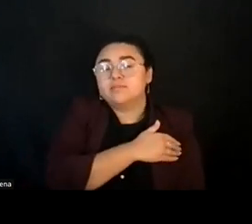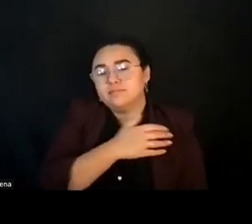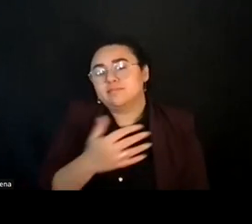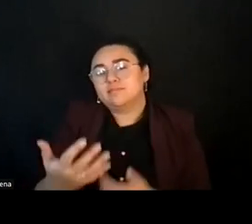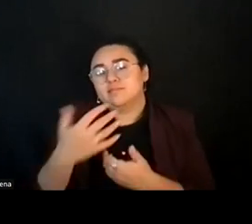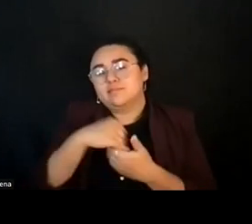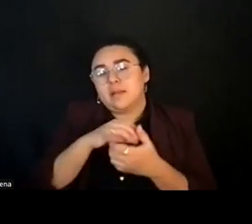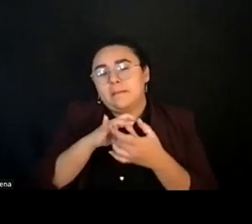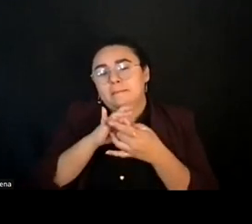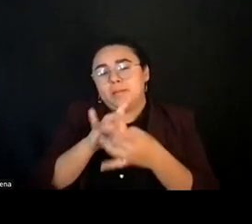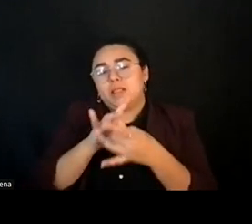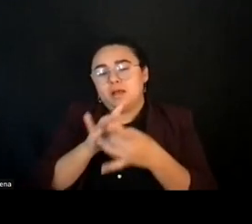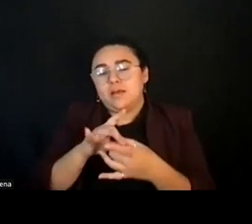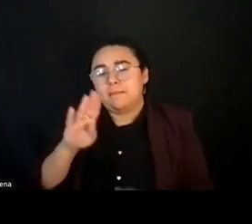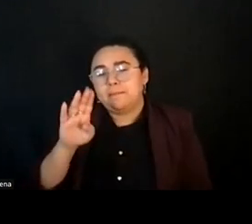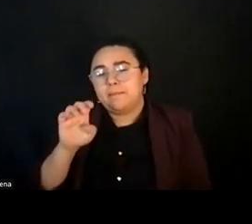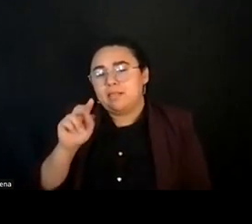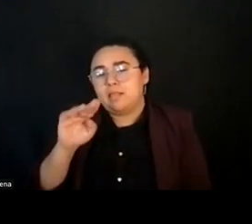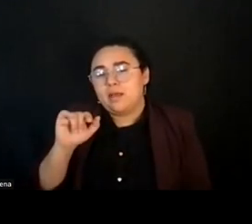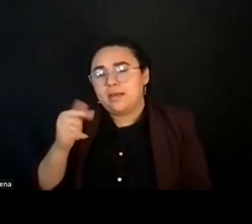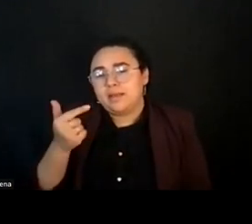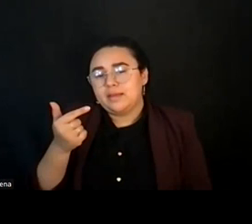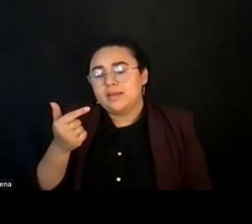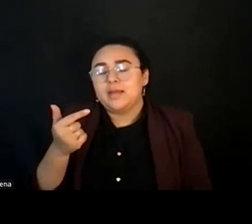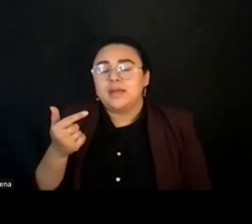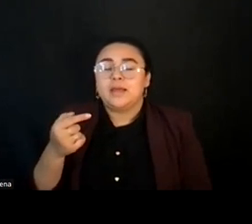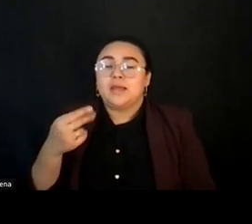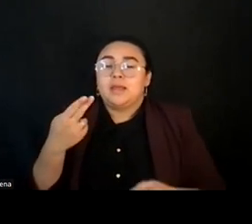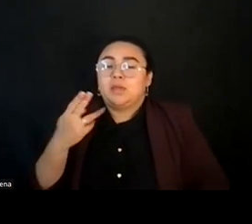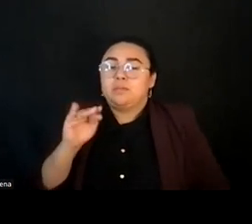So that's one of the things I want to push ahead is really thinking about.